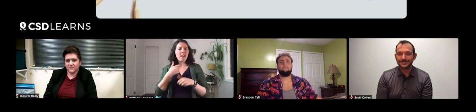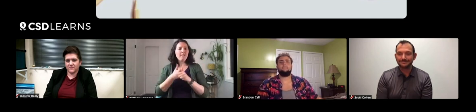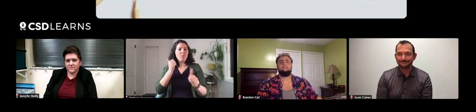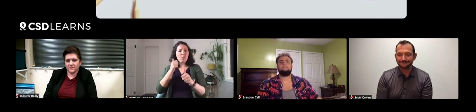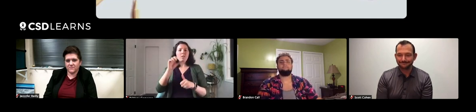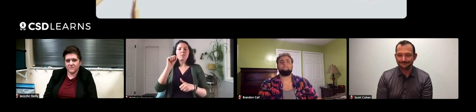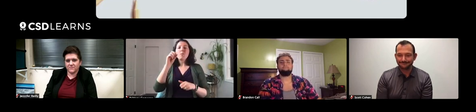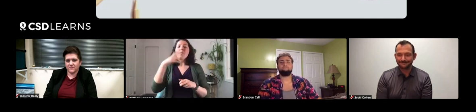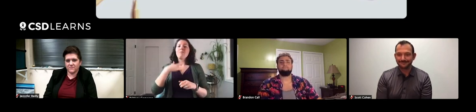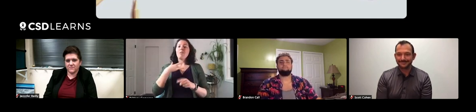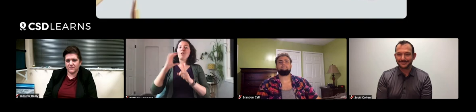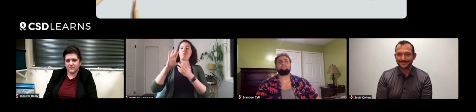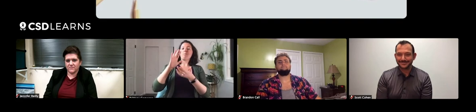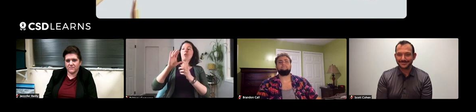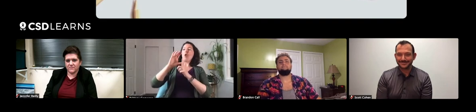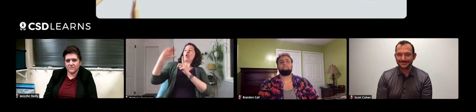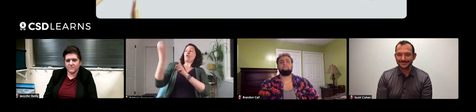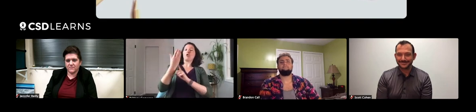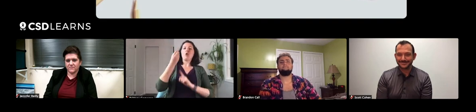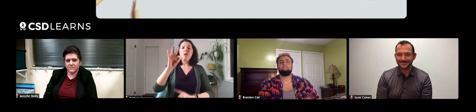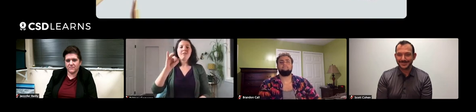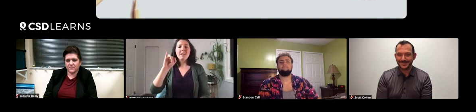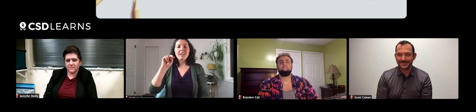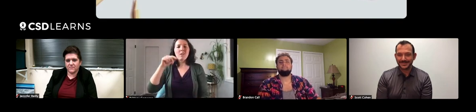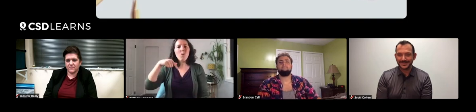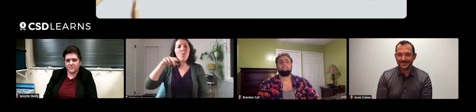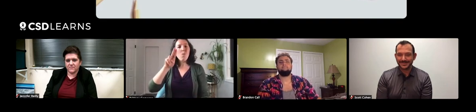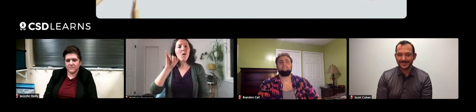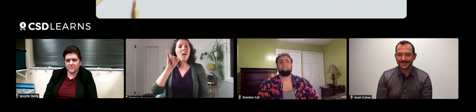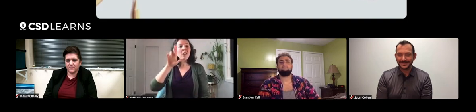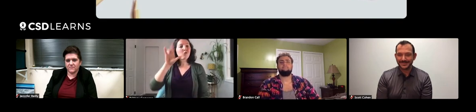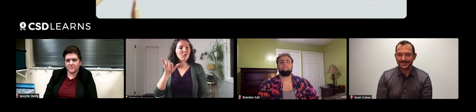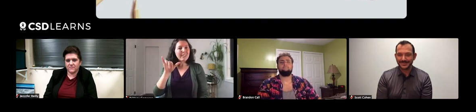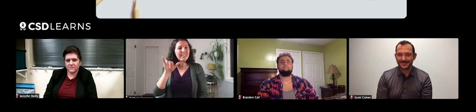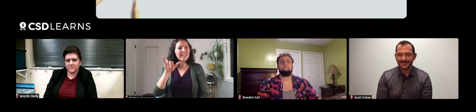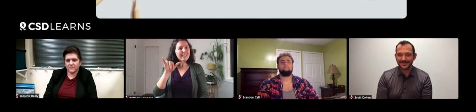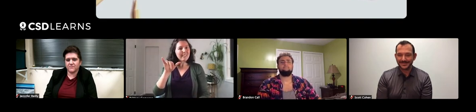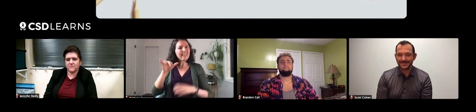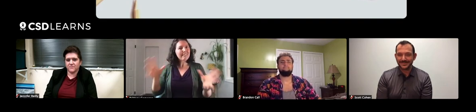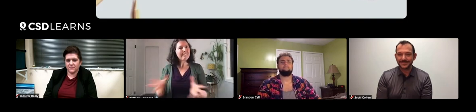or didn't want to be looked down upon. I think it's so important to develop a culture of inquiry